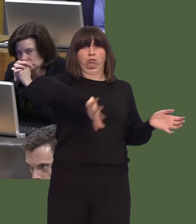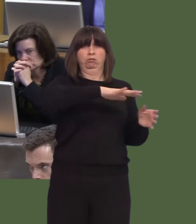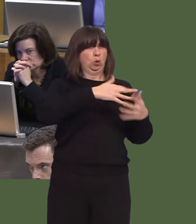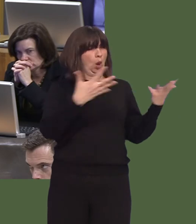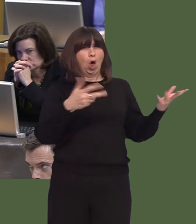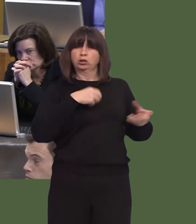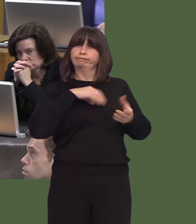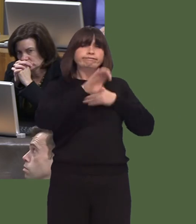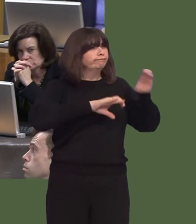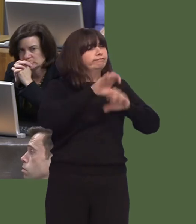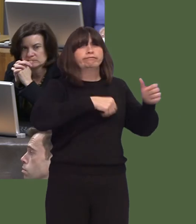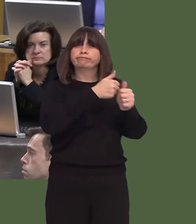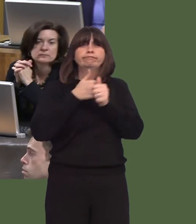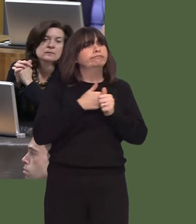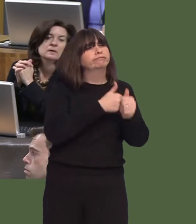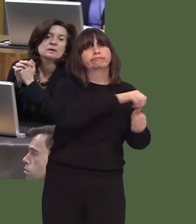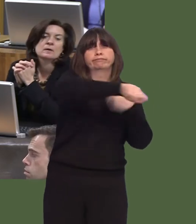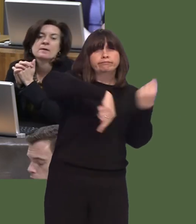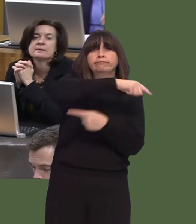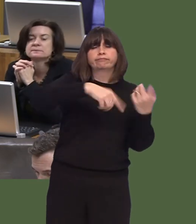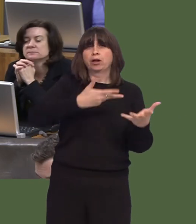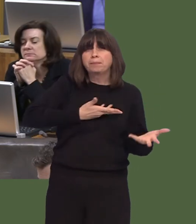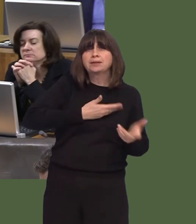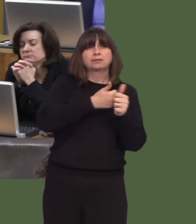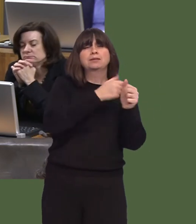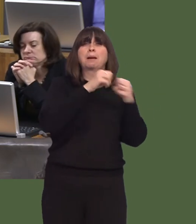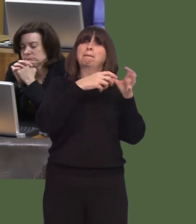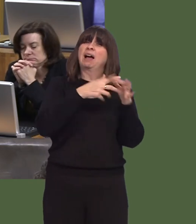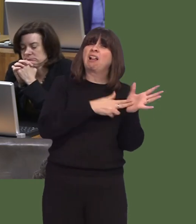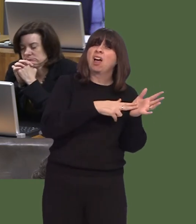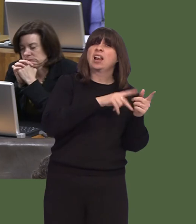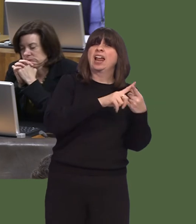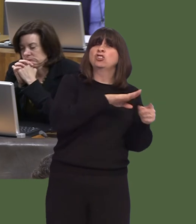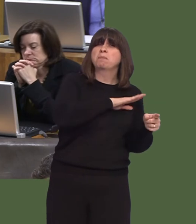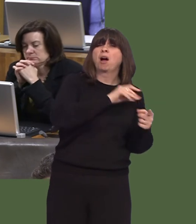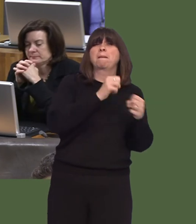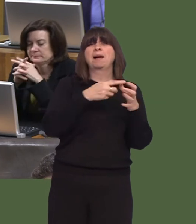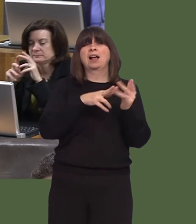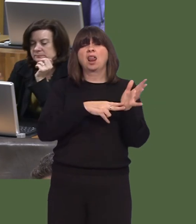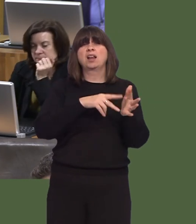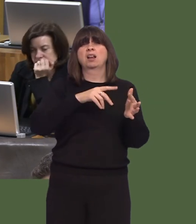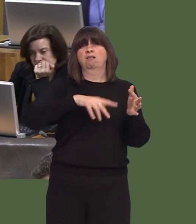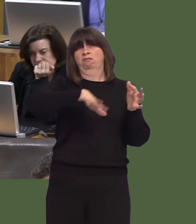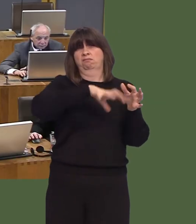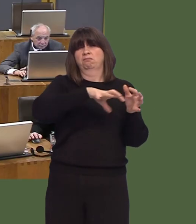and those ECAs will be available in designated areas within Baglan energy park, Baglan industrial estate and Port Talbot docks. Bethan Jenkins AM: 7.